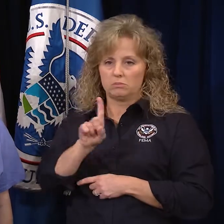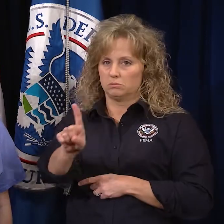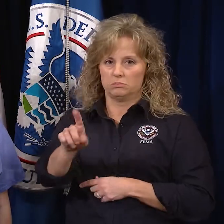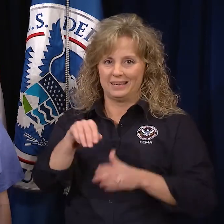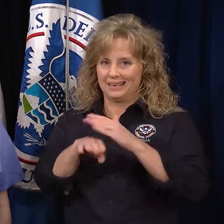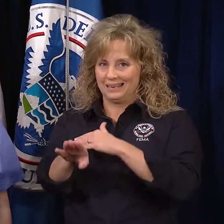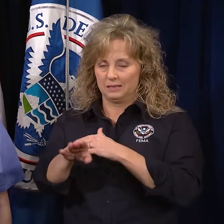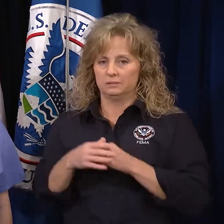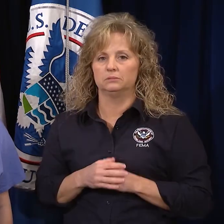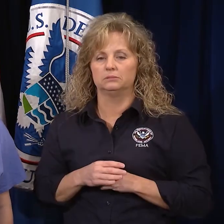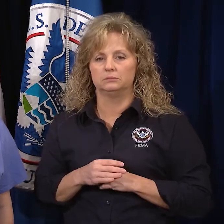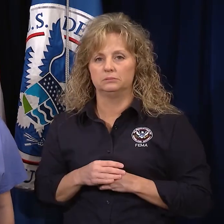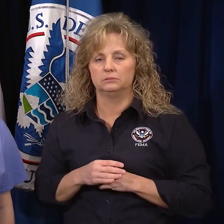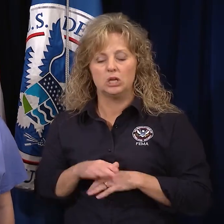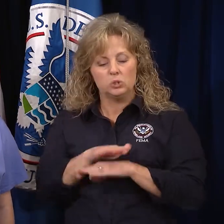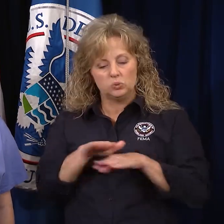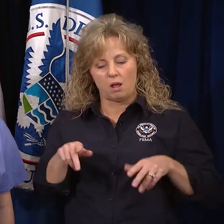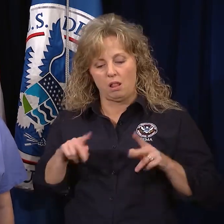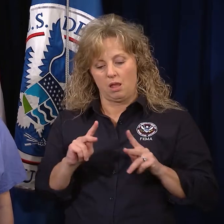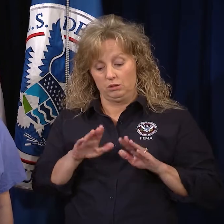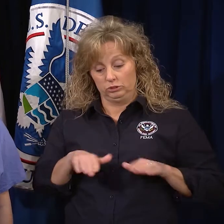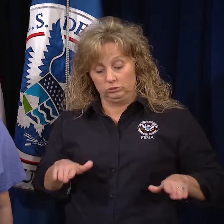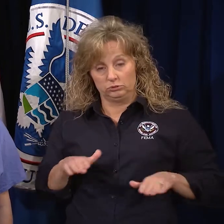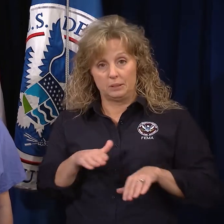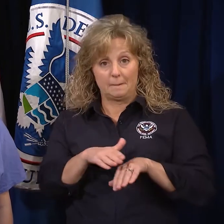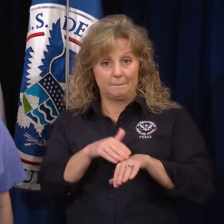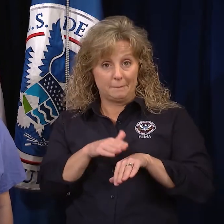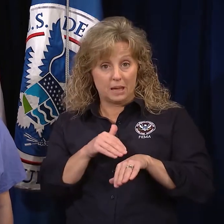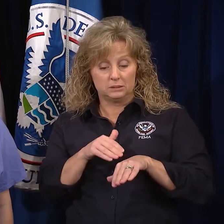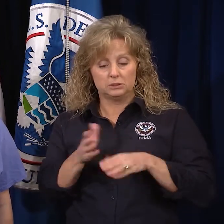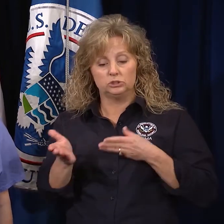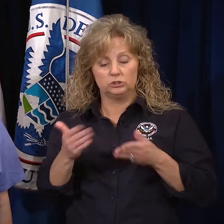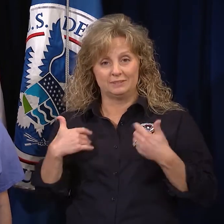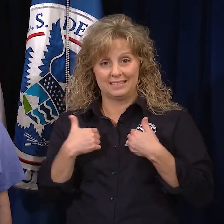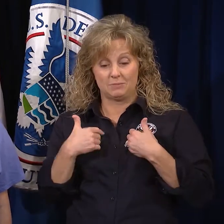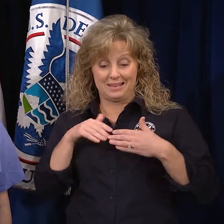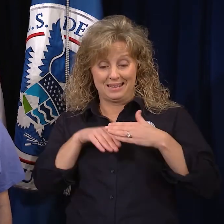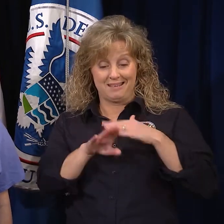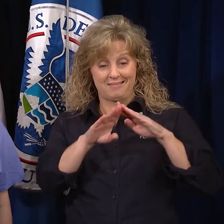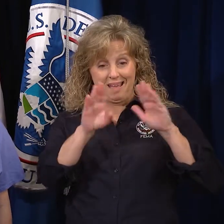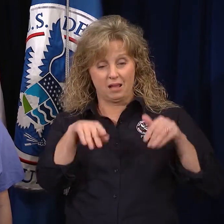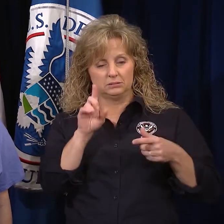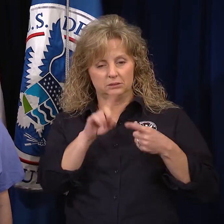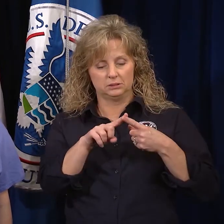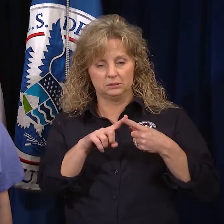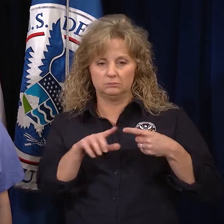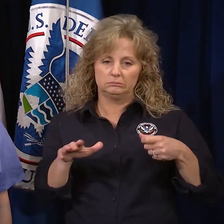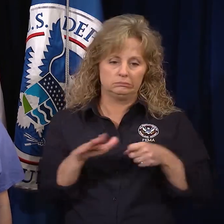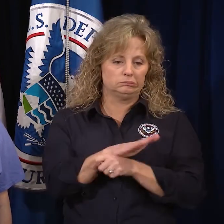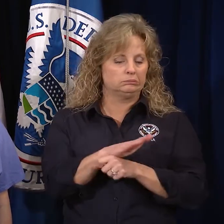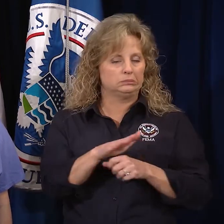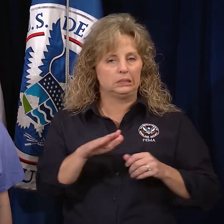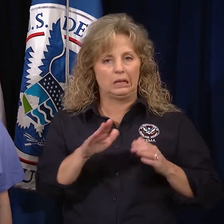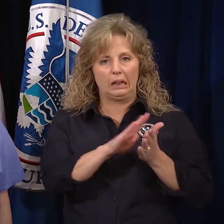Do not allow children or pets or service animals in the house until you have finished cleaning up.